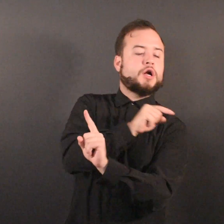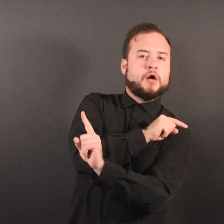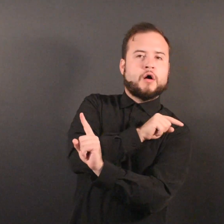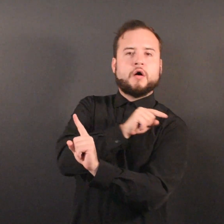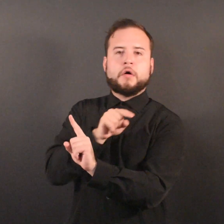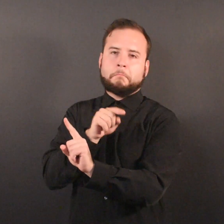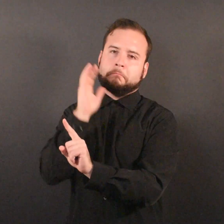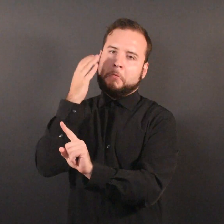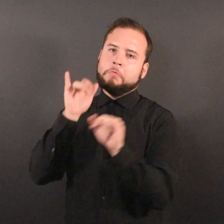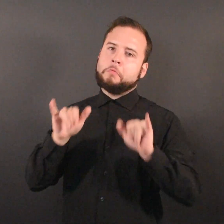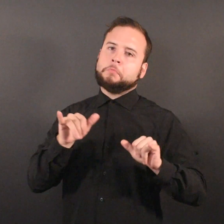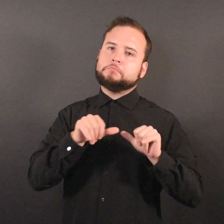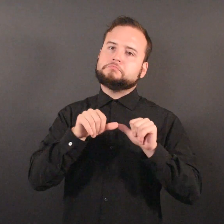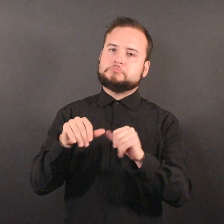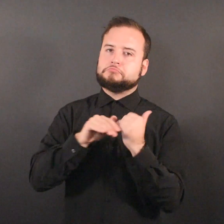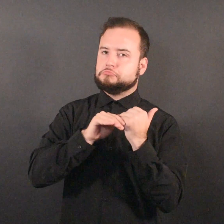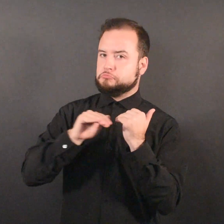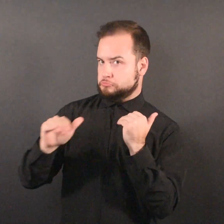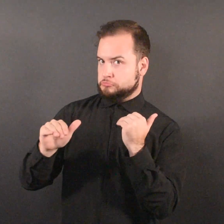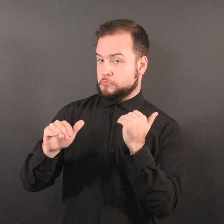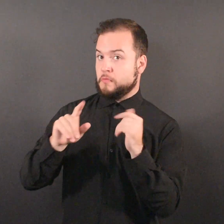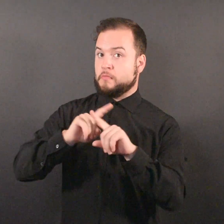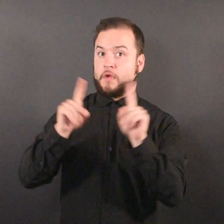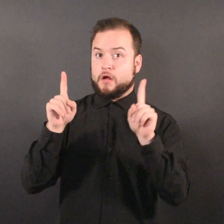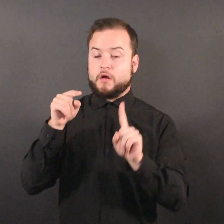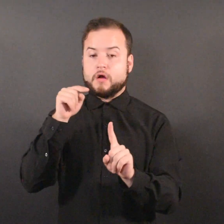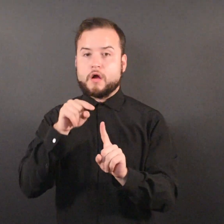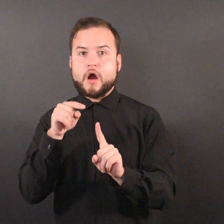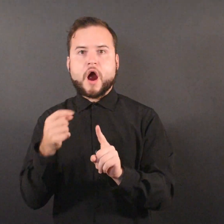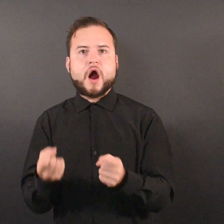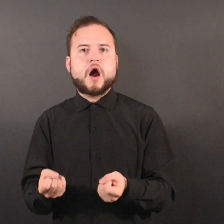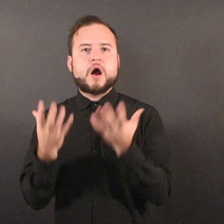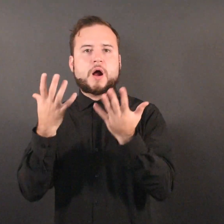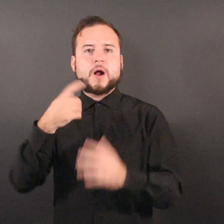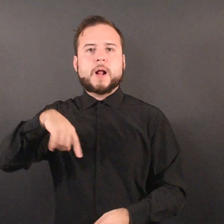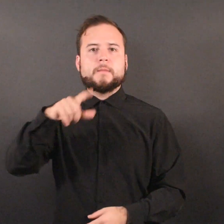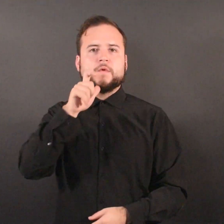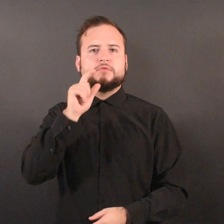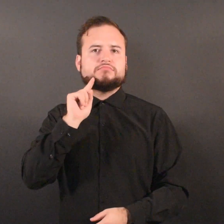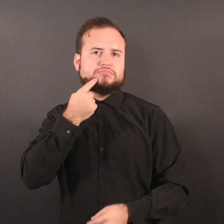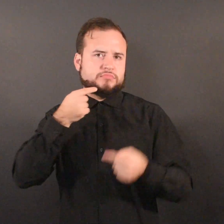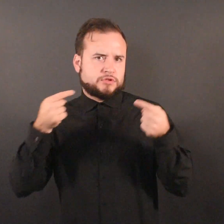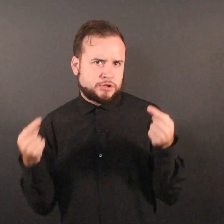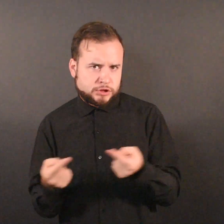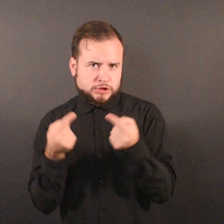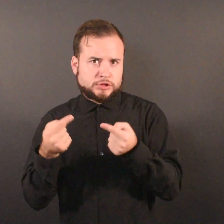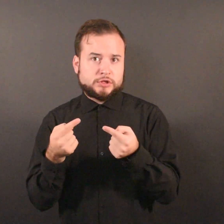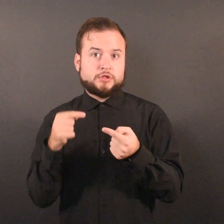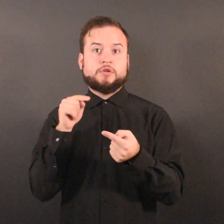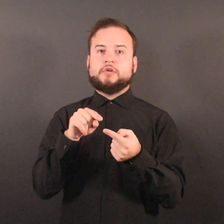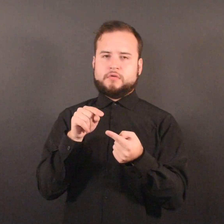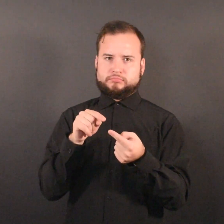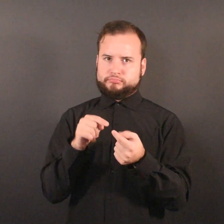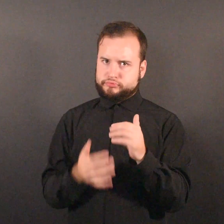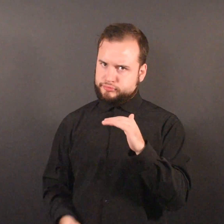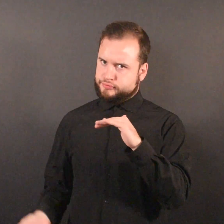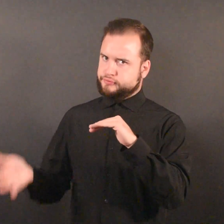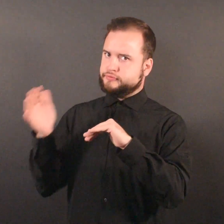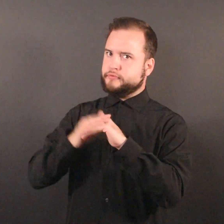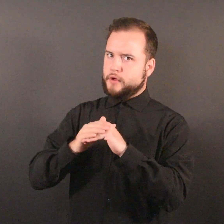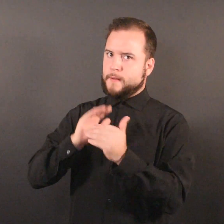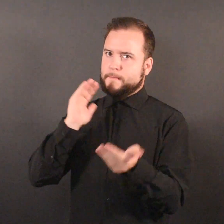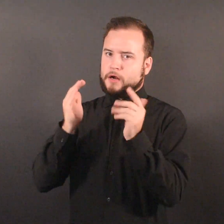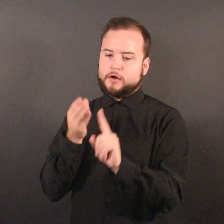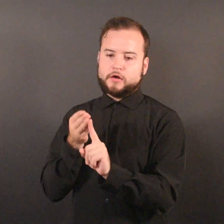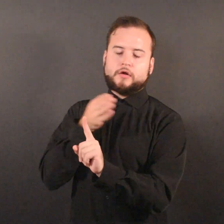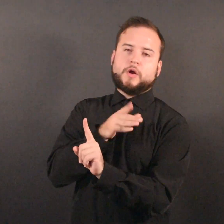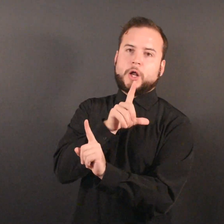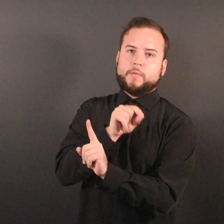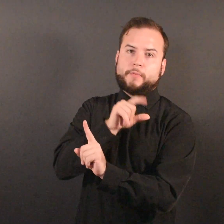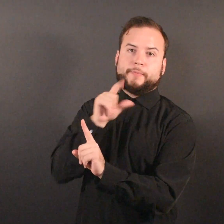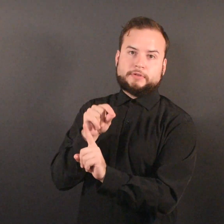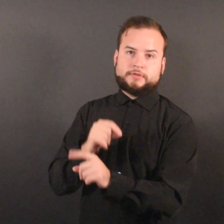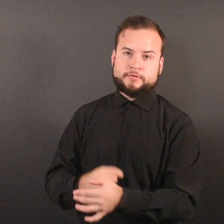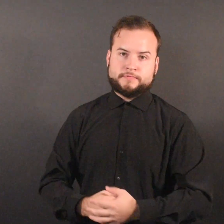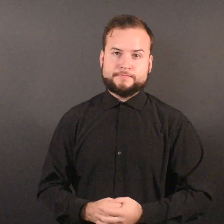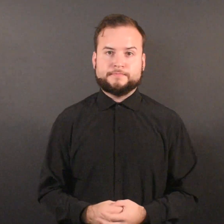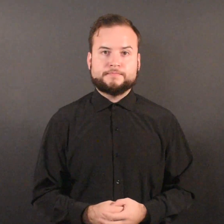there was a significant increase in the number of events and subsequently injuries compared to 2020.